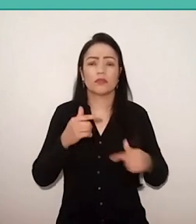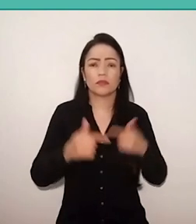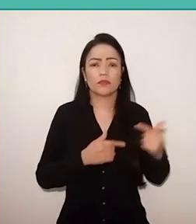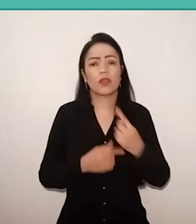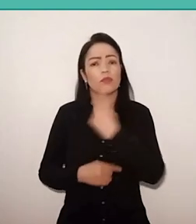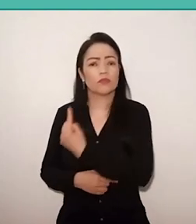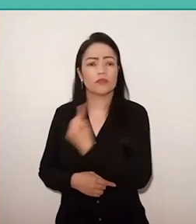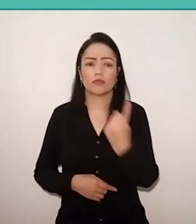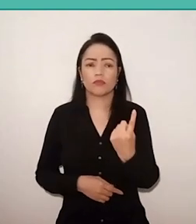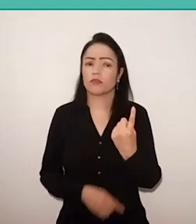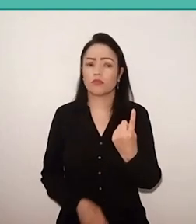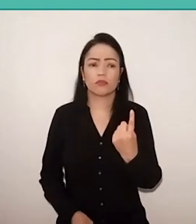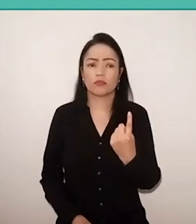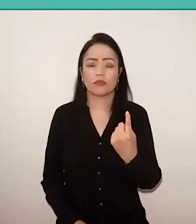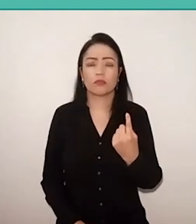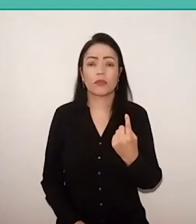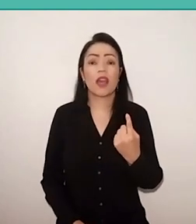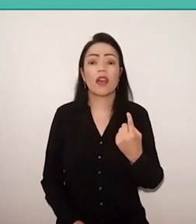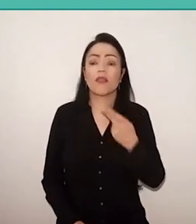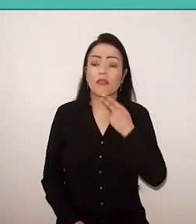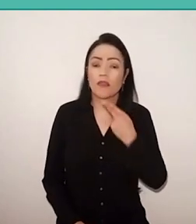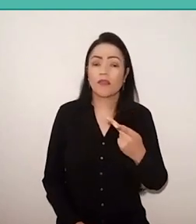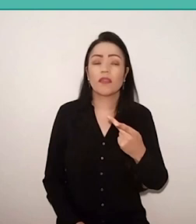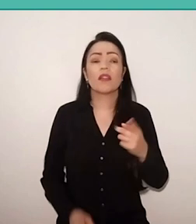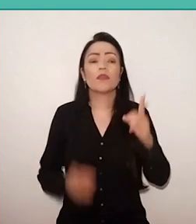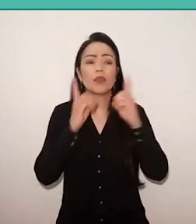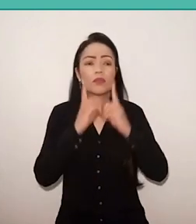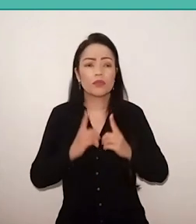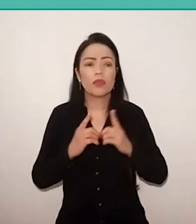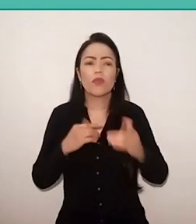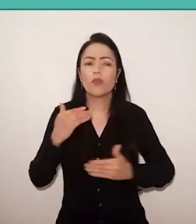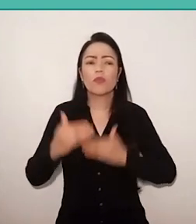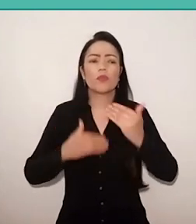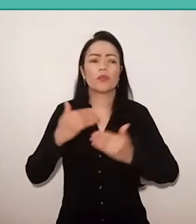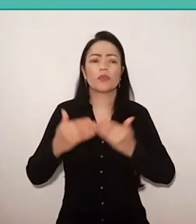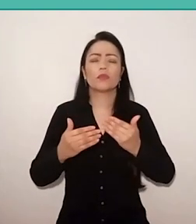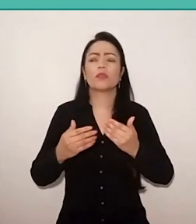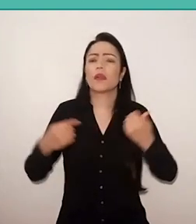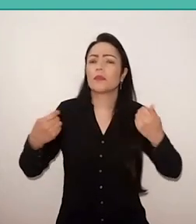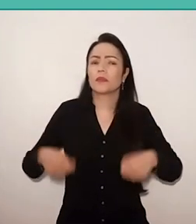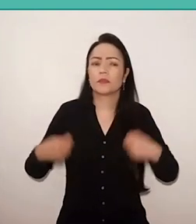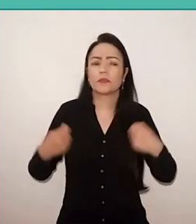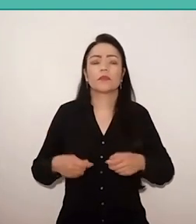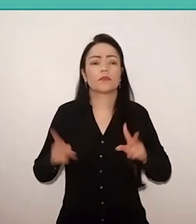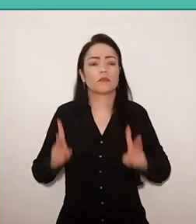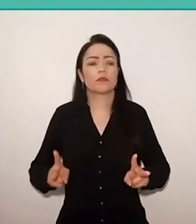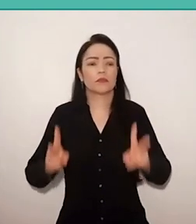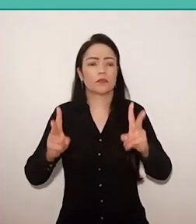and will criticize of welfare as a dependency process standing between that…